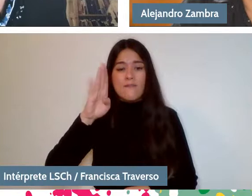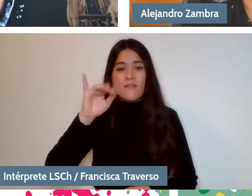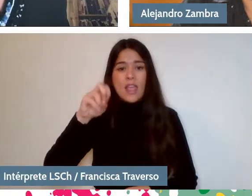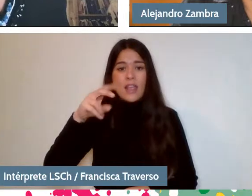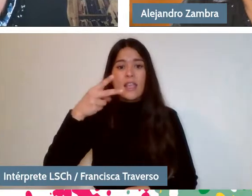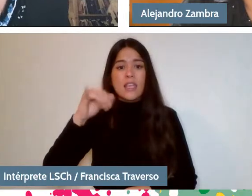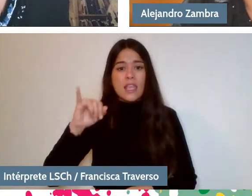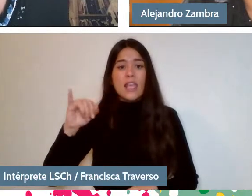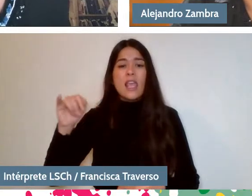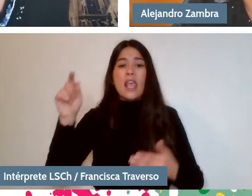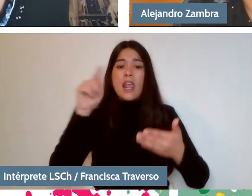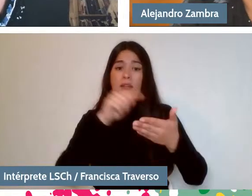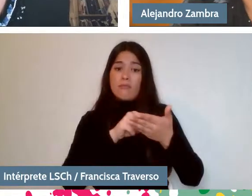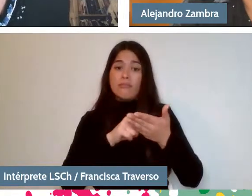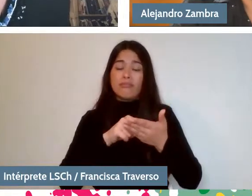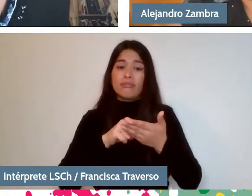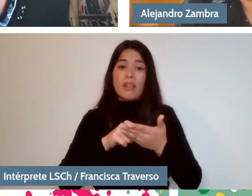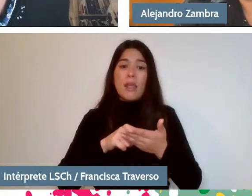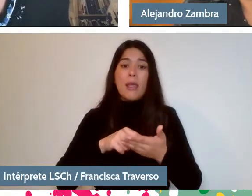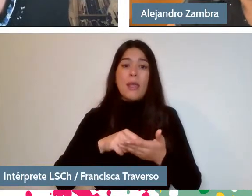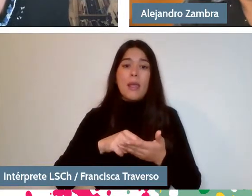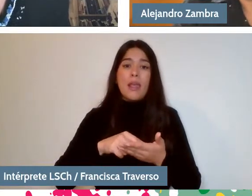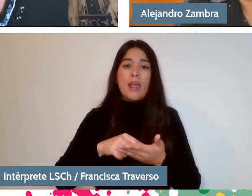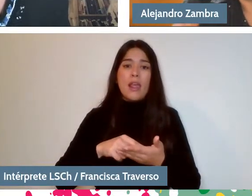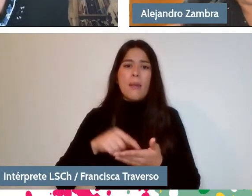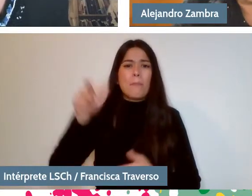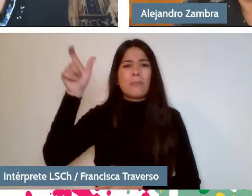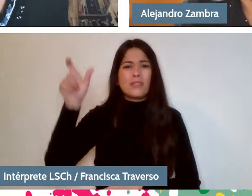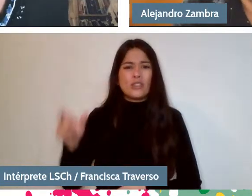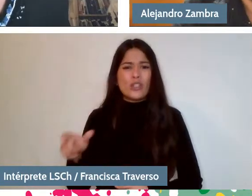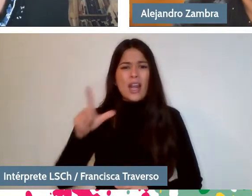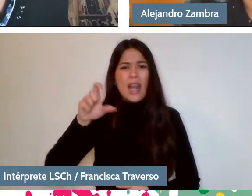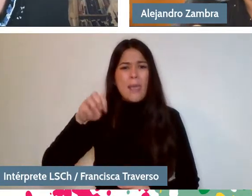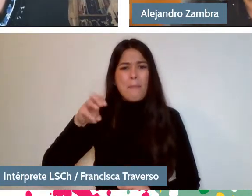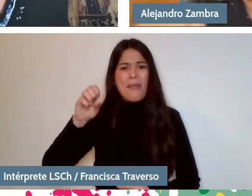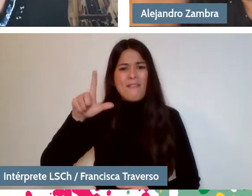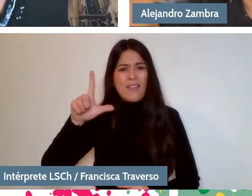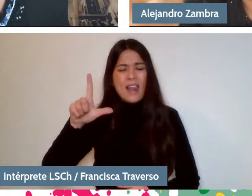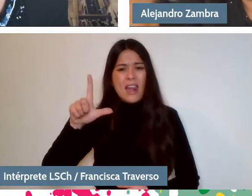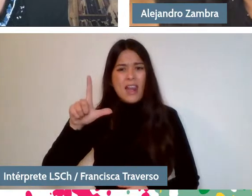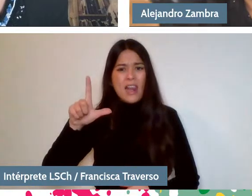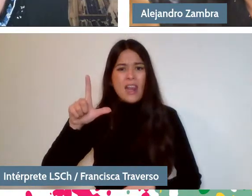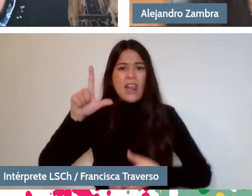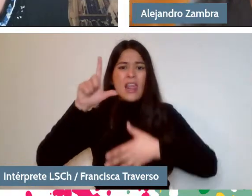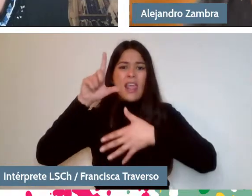study program, so one would say: "Why? If it's Hispanic-American, it's not Chilean." Because there was another subject which was Chilean.